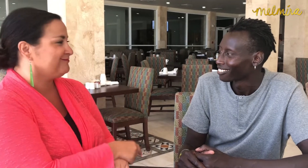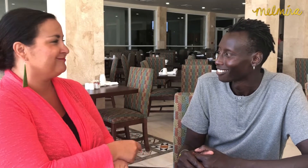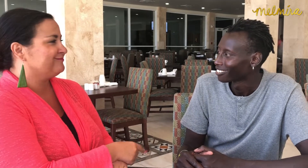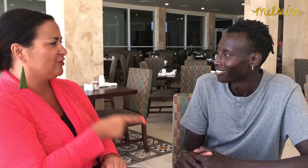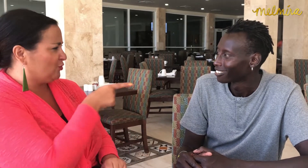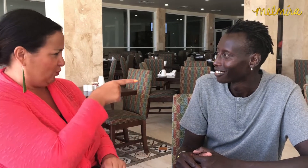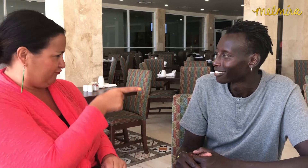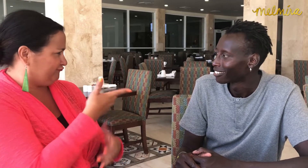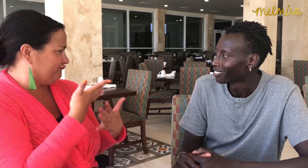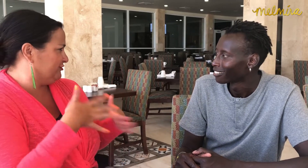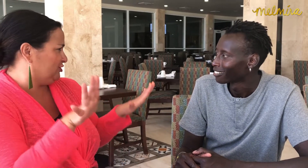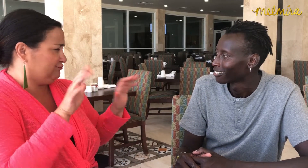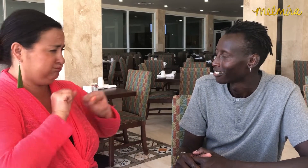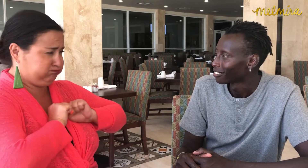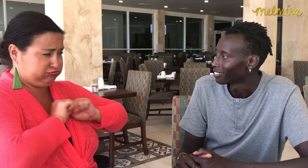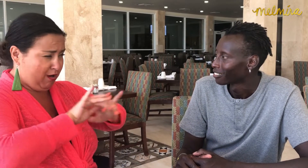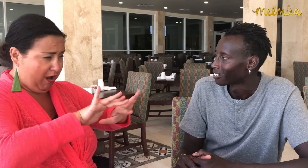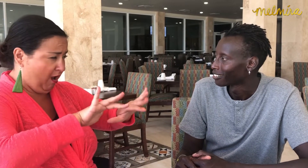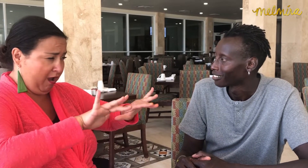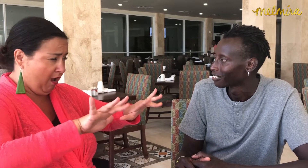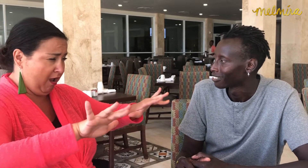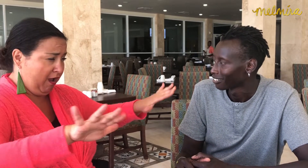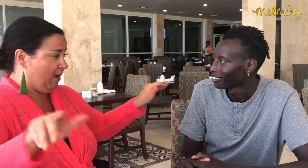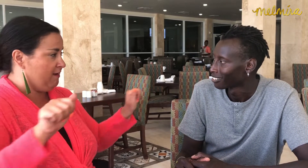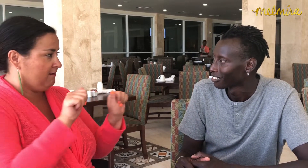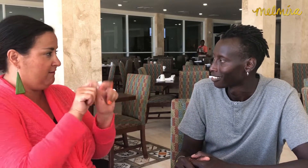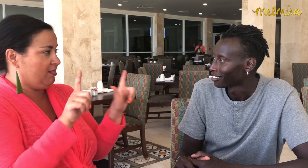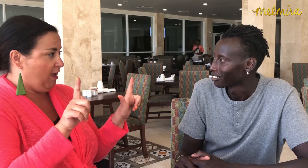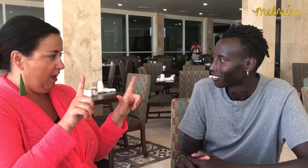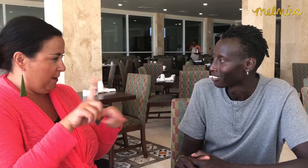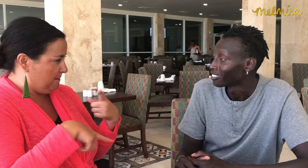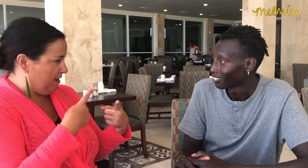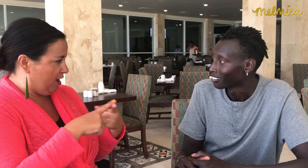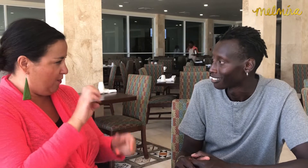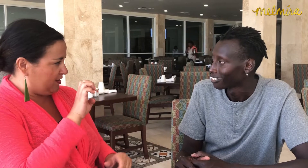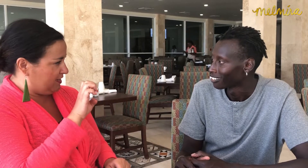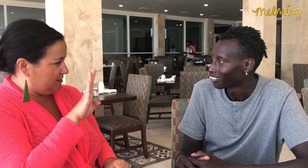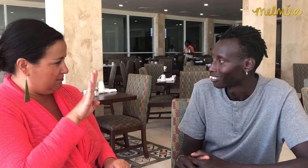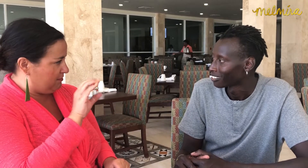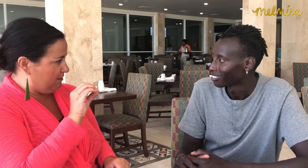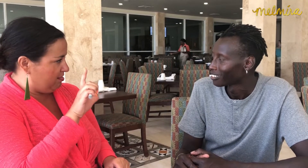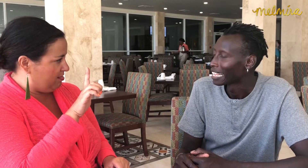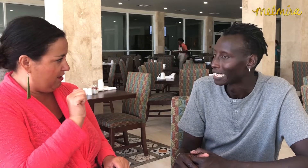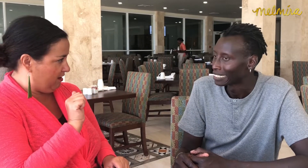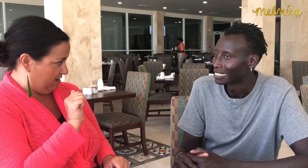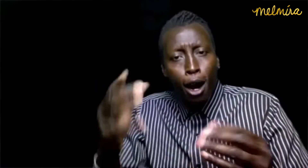You had that Ebola vlog that went viral.